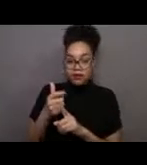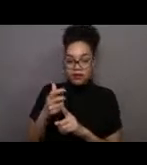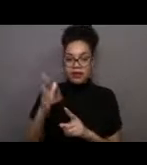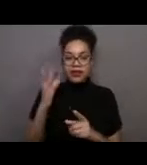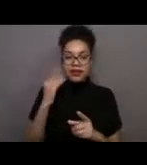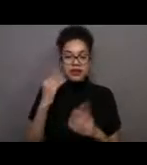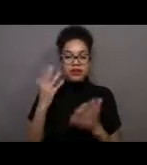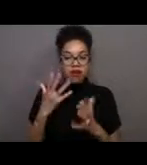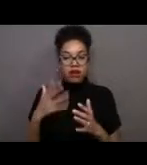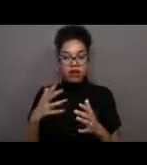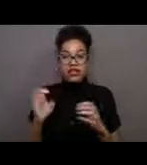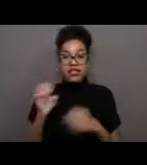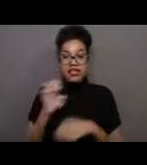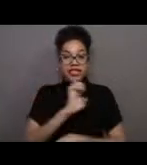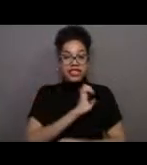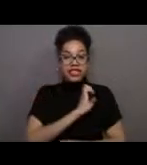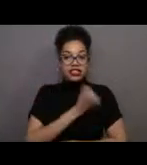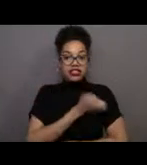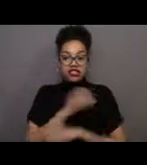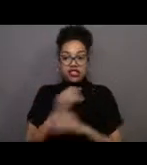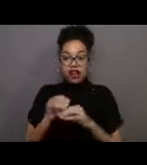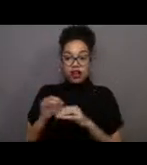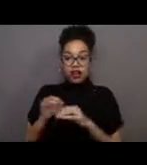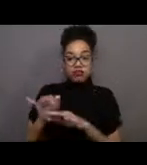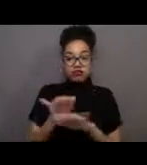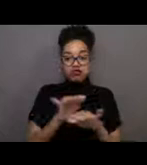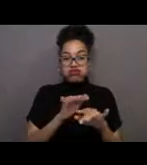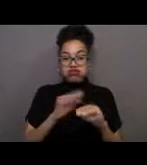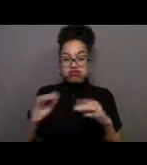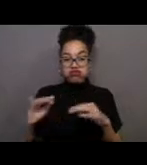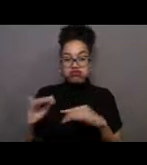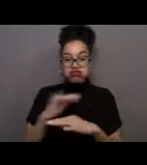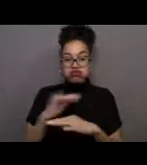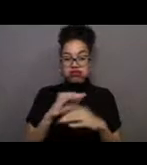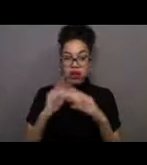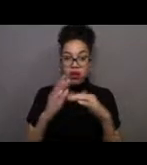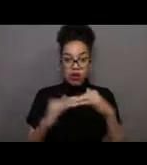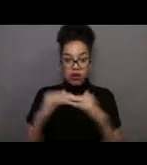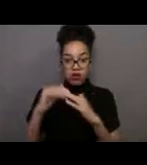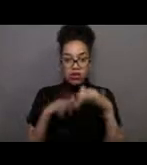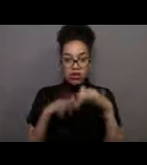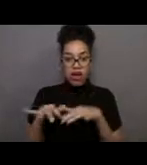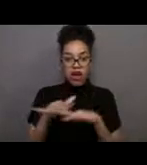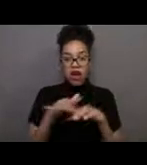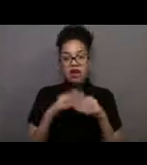and throw it onto the shore, which is fine. They've already released everything they need to to see the next generation of forest,